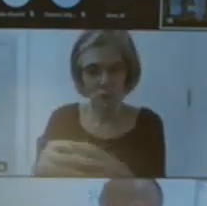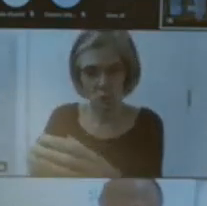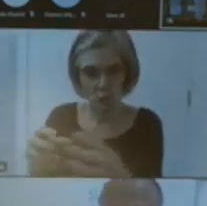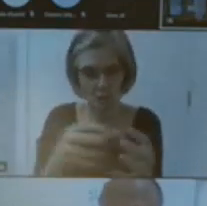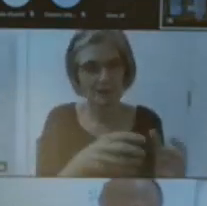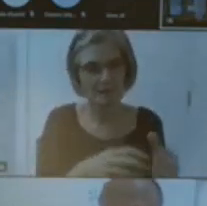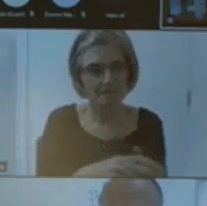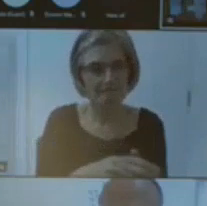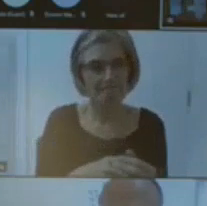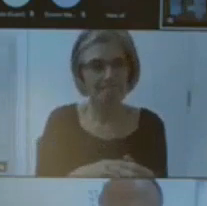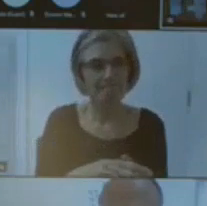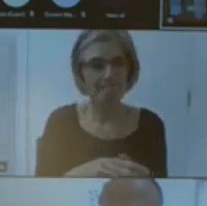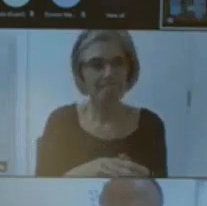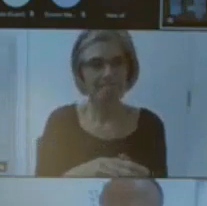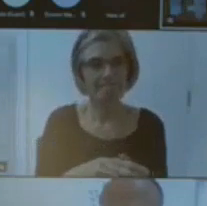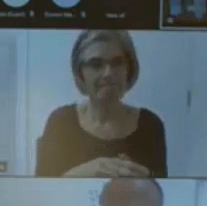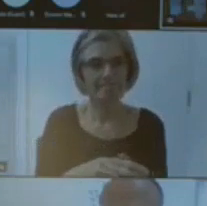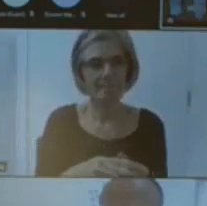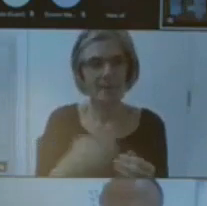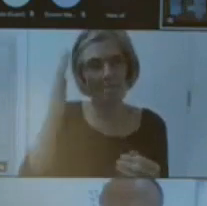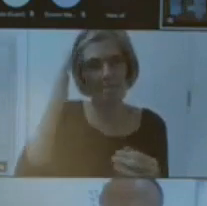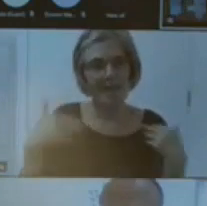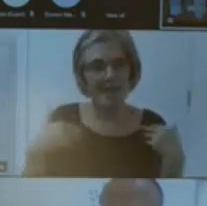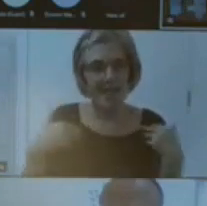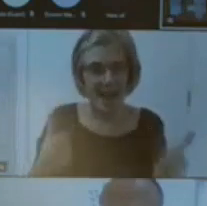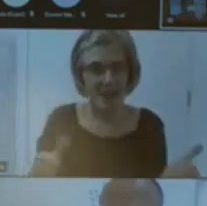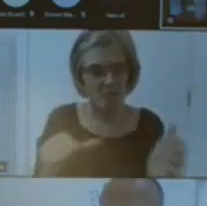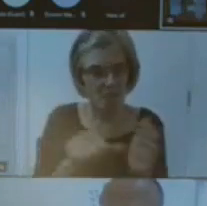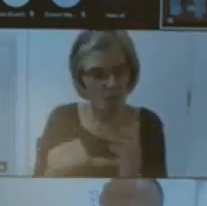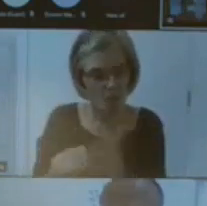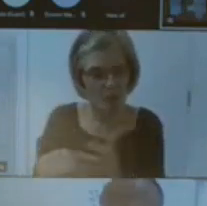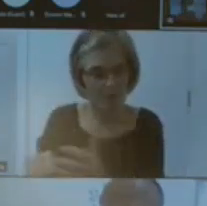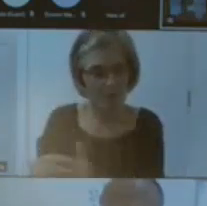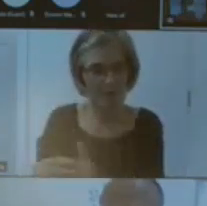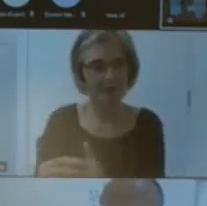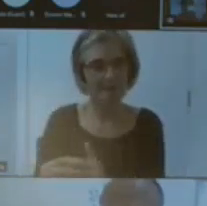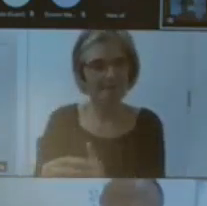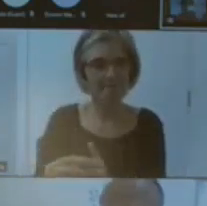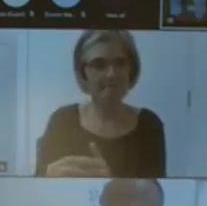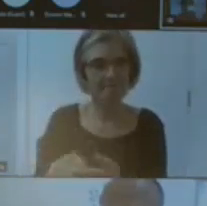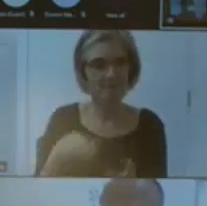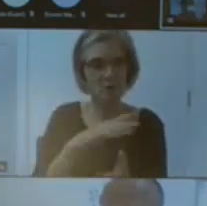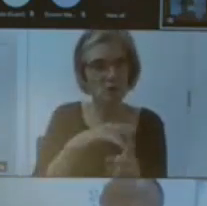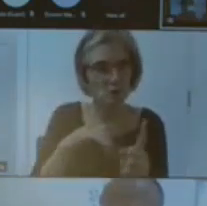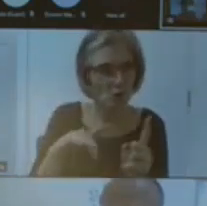mental health difficulties but more broadly and social prescriptions so we sort of managed to